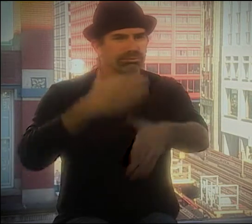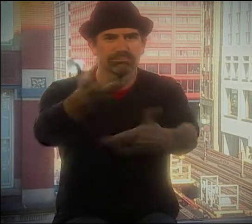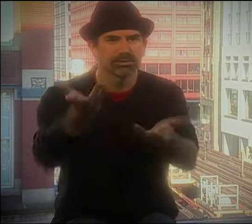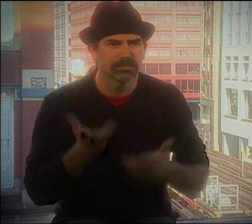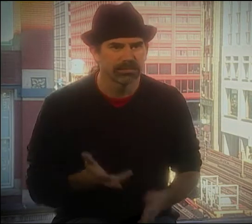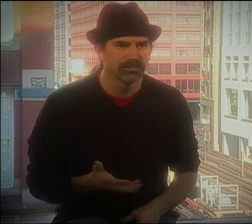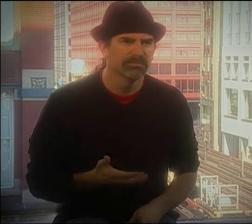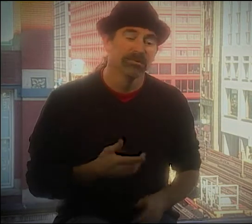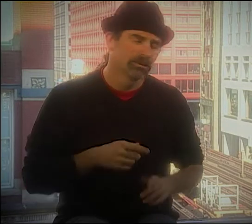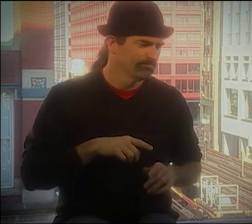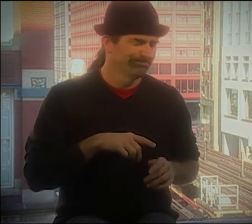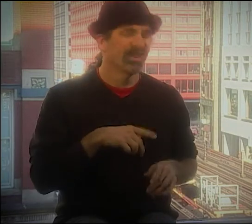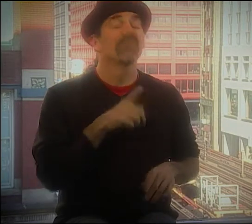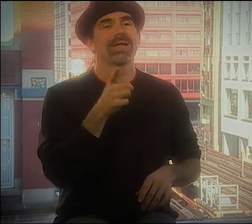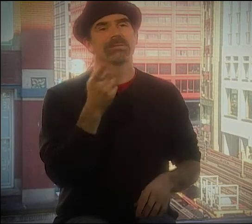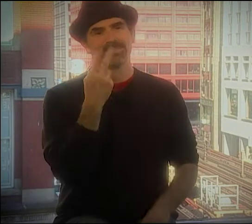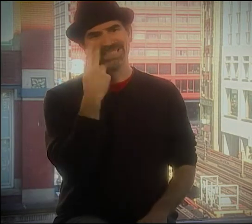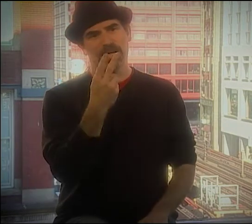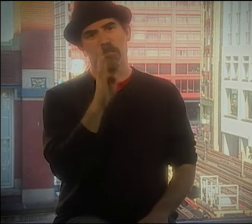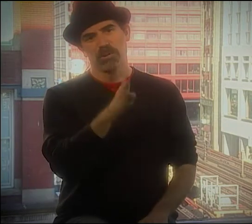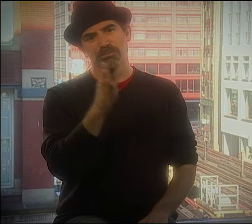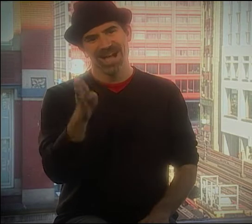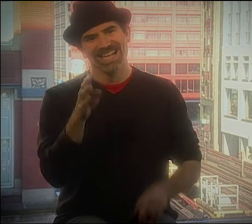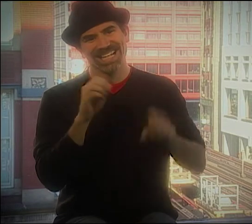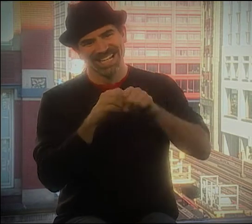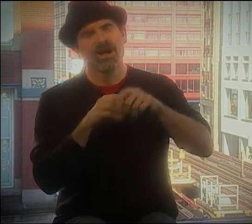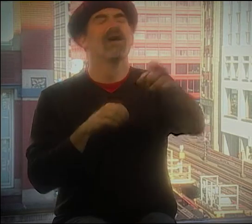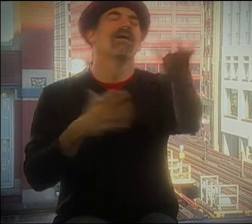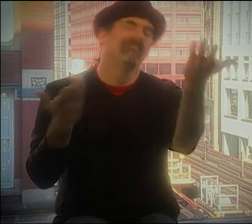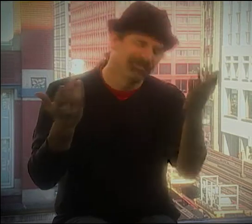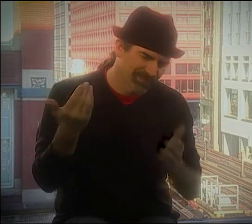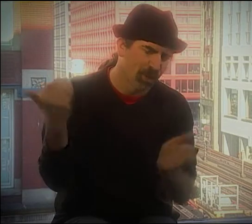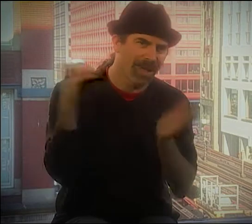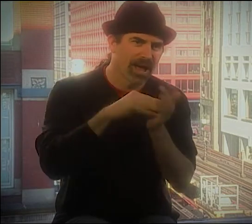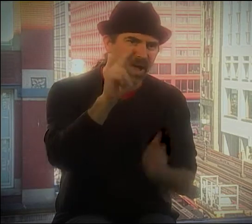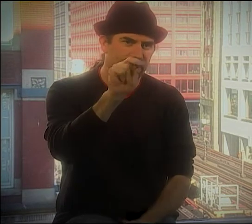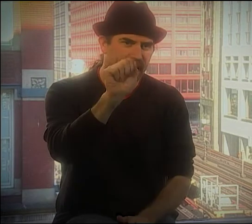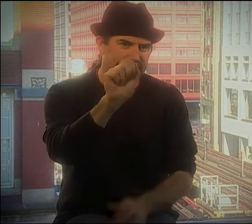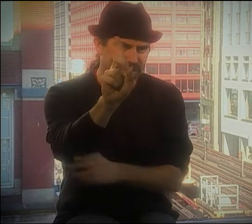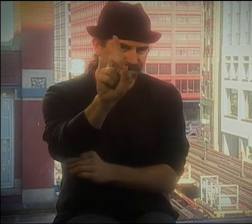SO I REALLY TOOK IT FROM THERE. AND THEN, I SAW BERNARD BRAGG.